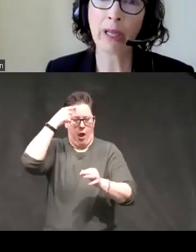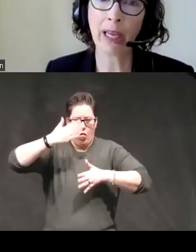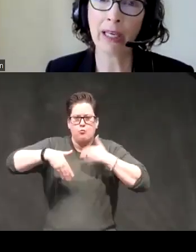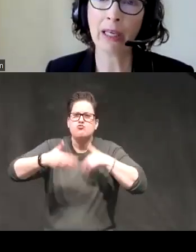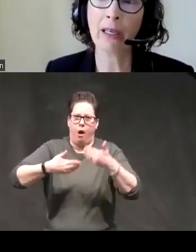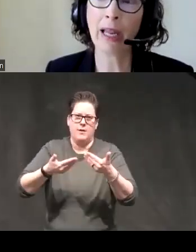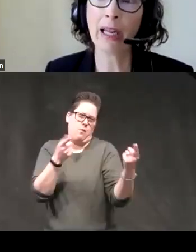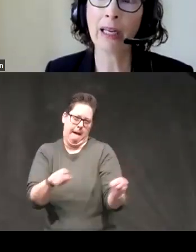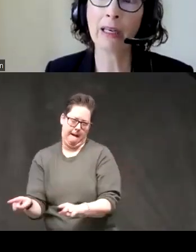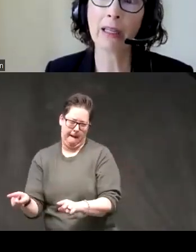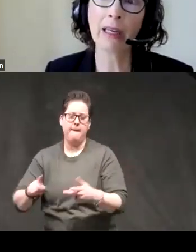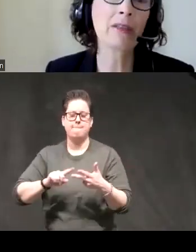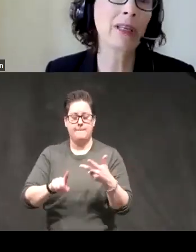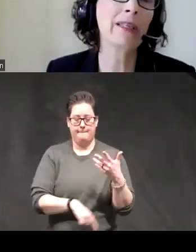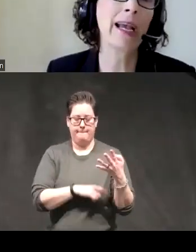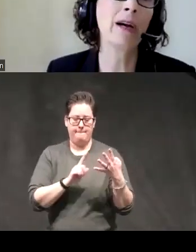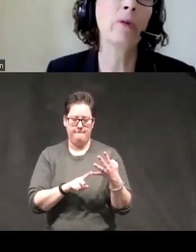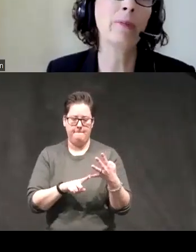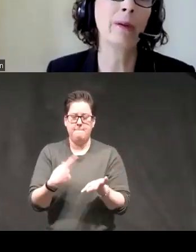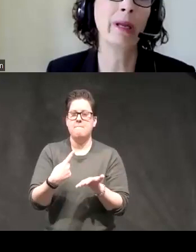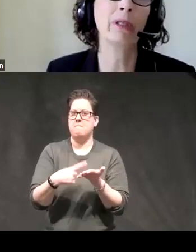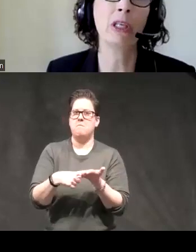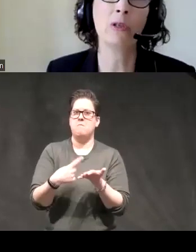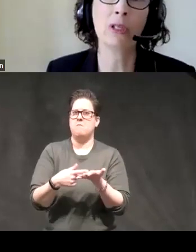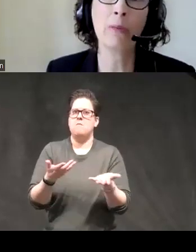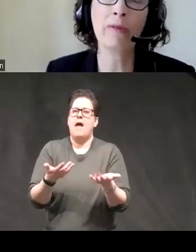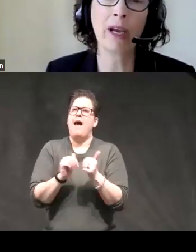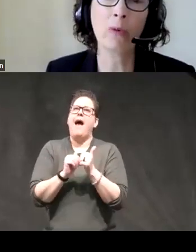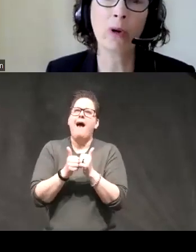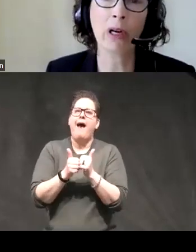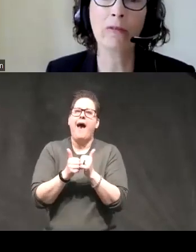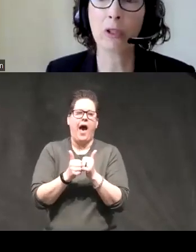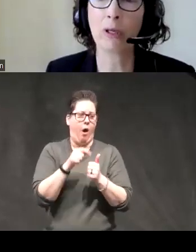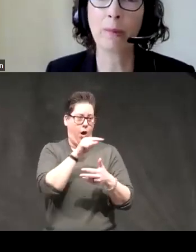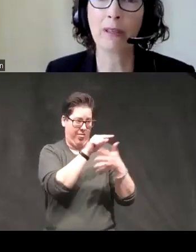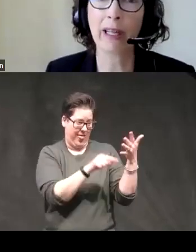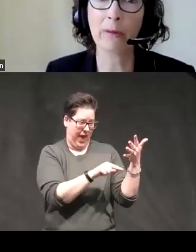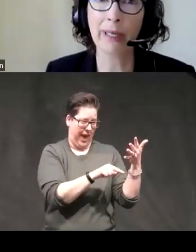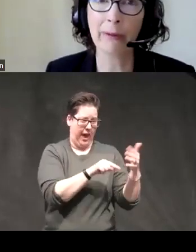implicated and then discuss how we might be able to use some of that work for treatment development